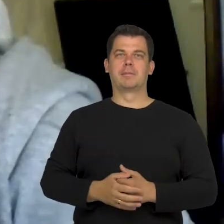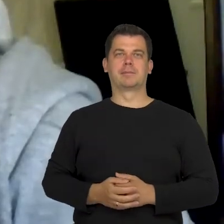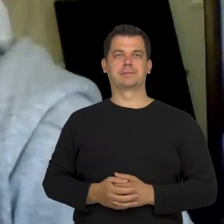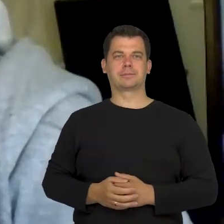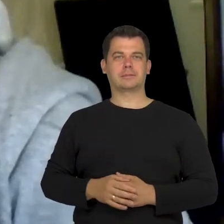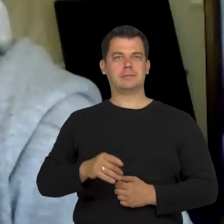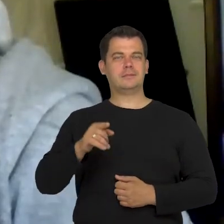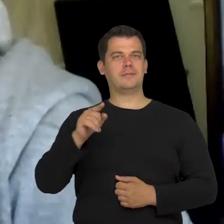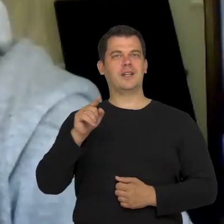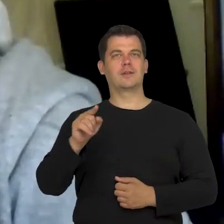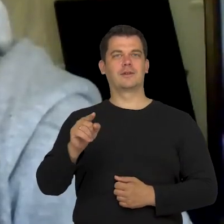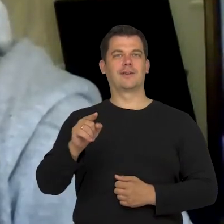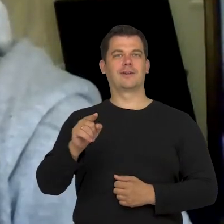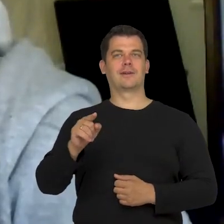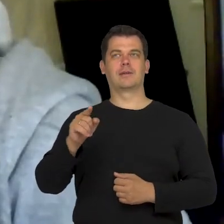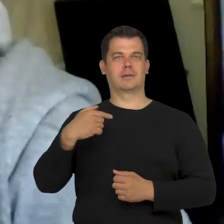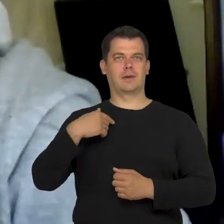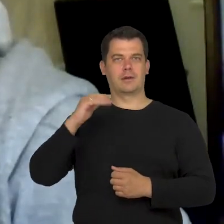I've learnt a bit from her.